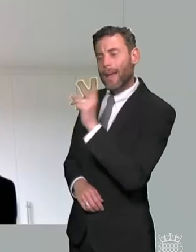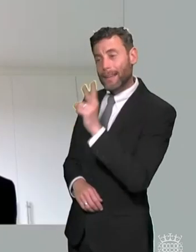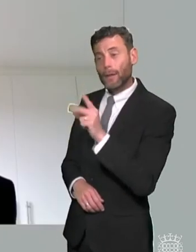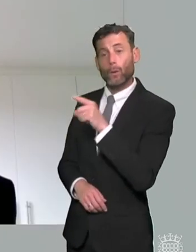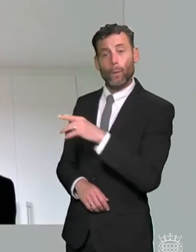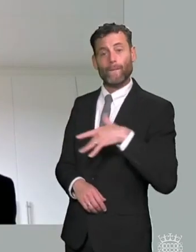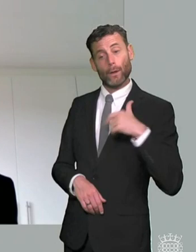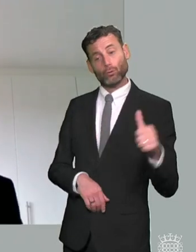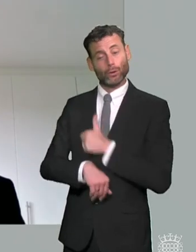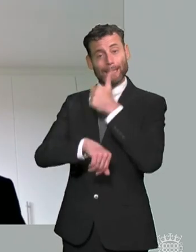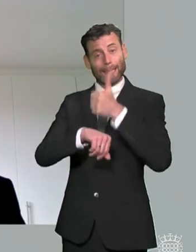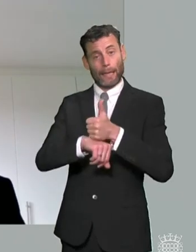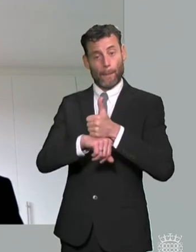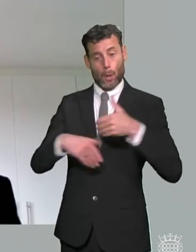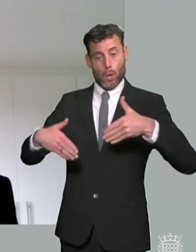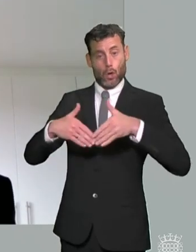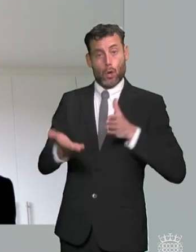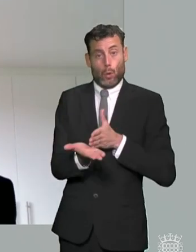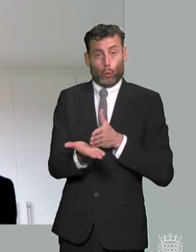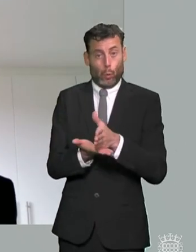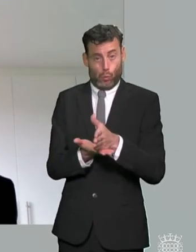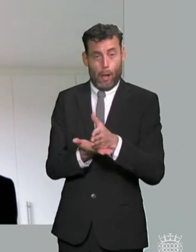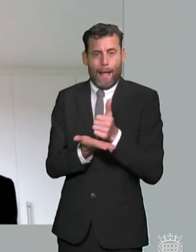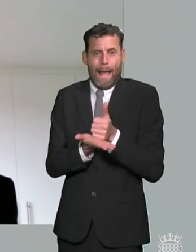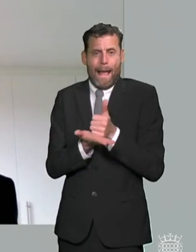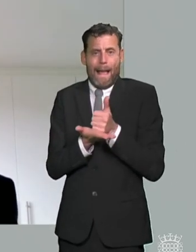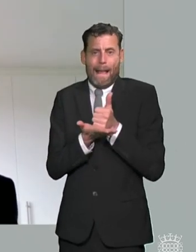for families to help them navigate through the kind of treacle of unkind bureaucracy